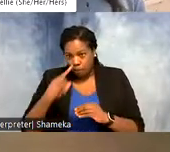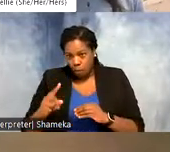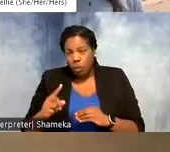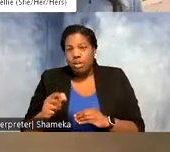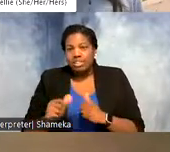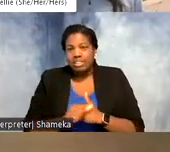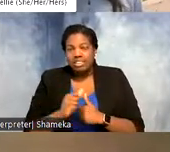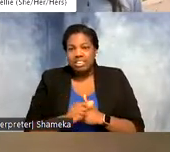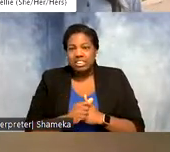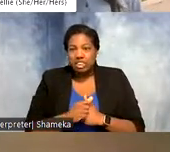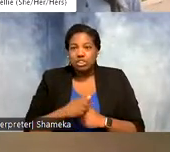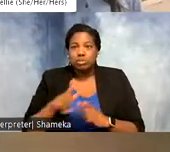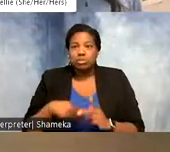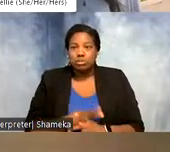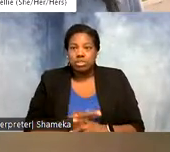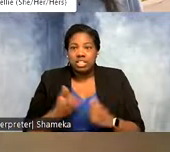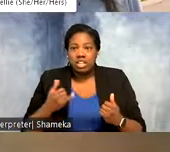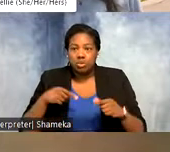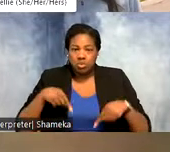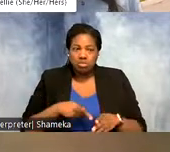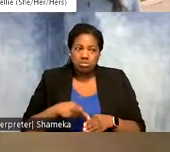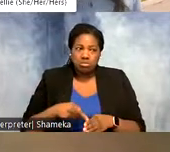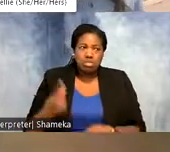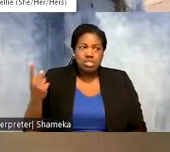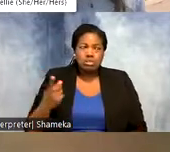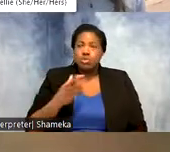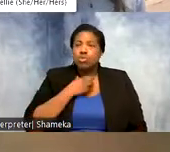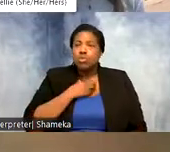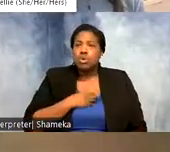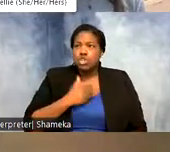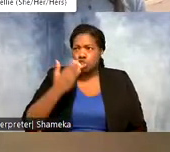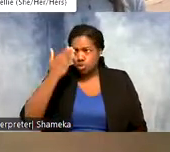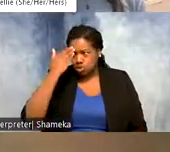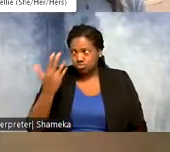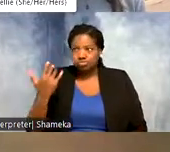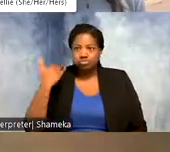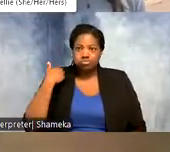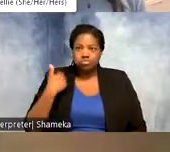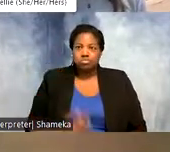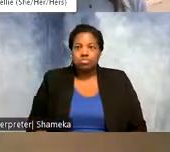So now that you're in this field what is something that you wish you knew when you were younger?